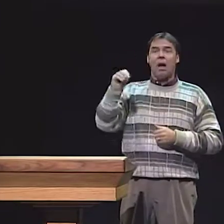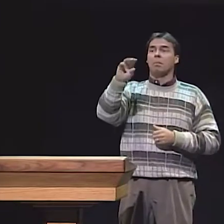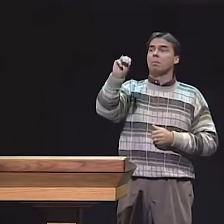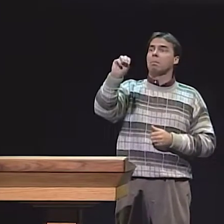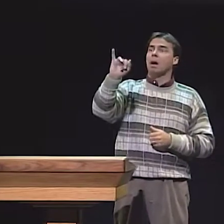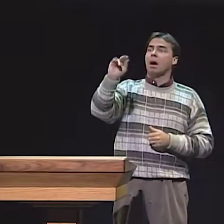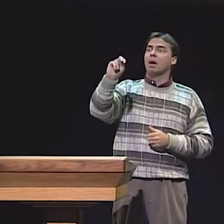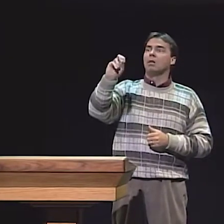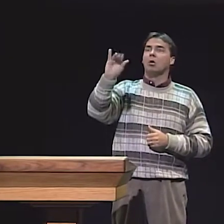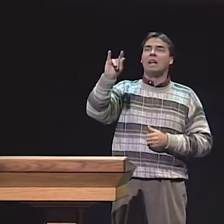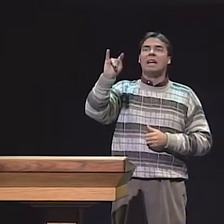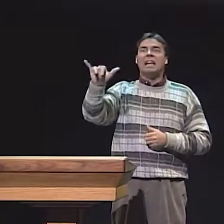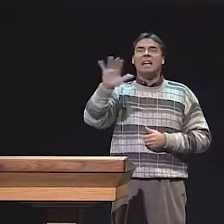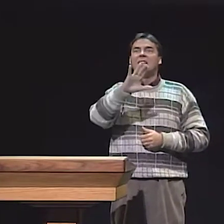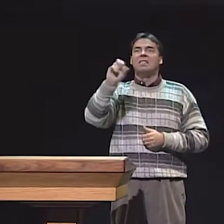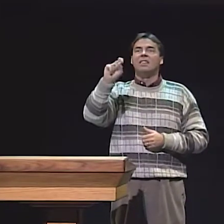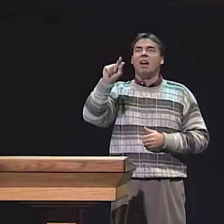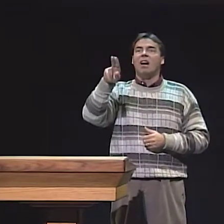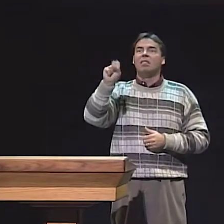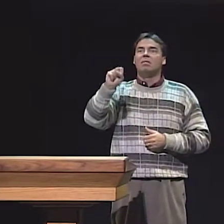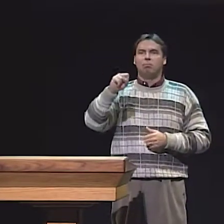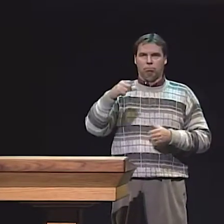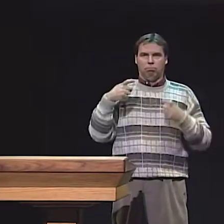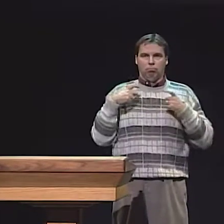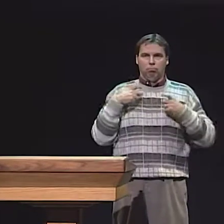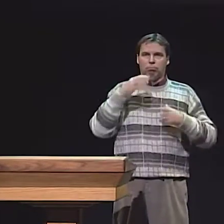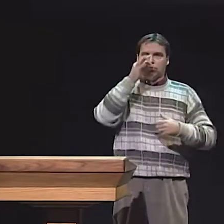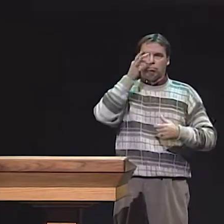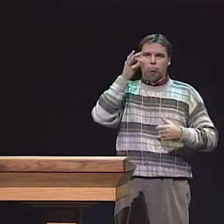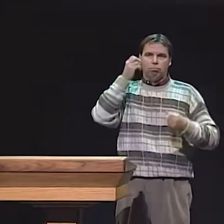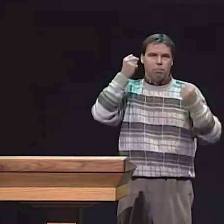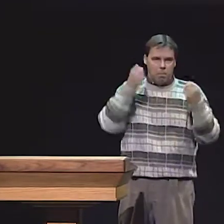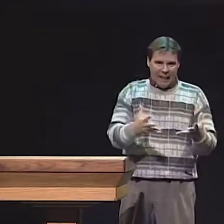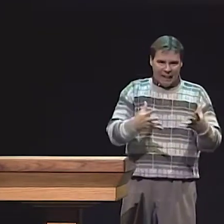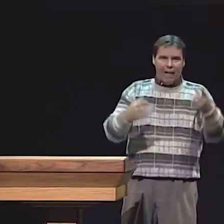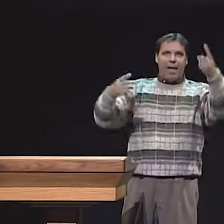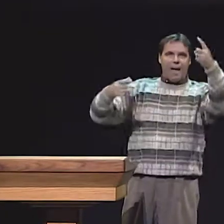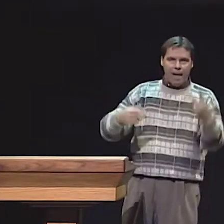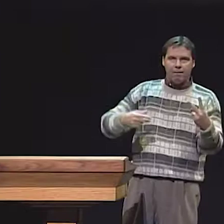THEY WERE RANGING FROM AGES OF 6 TO 11